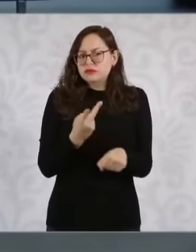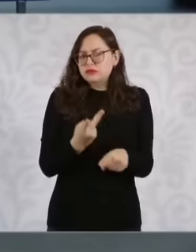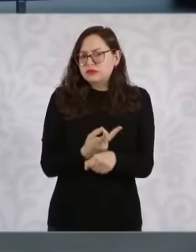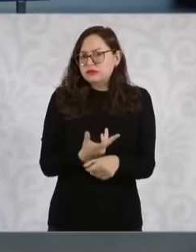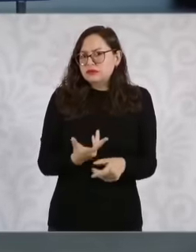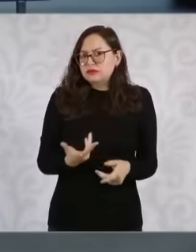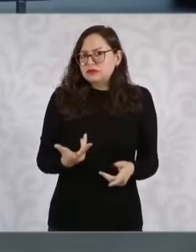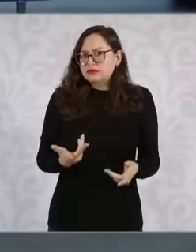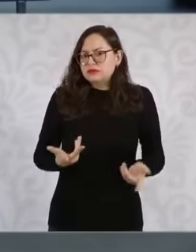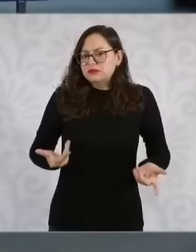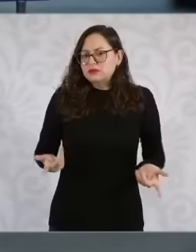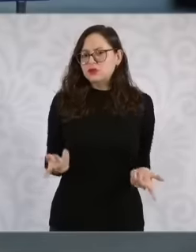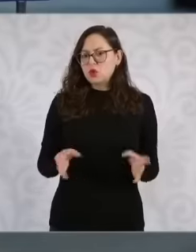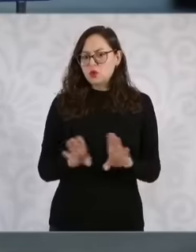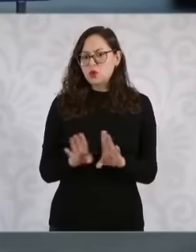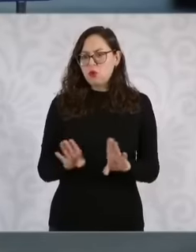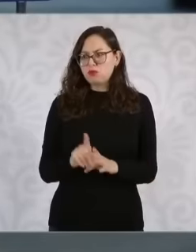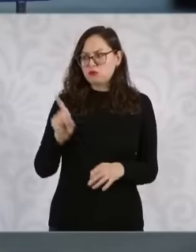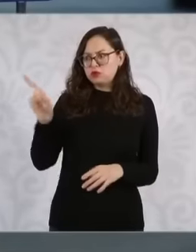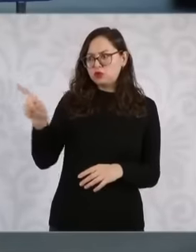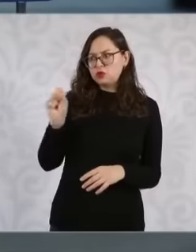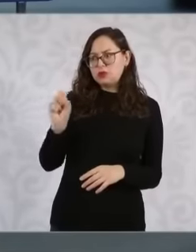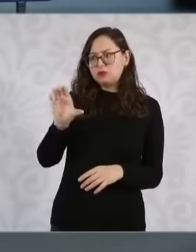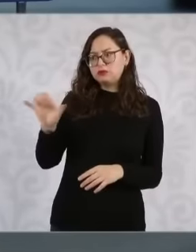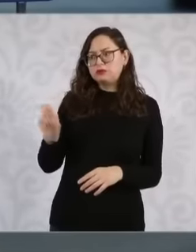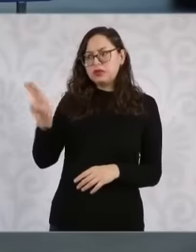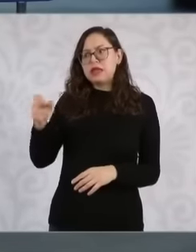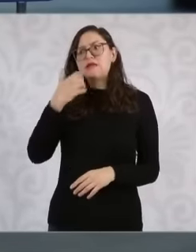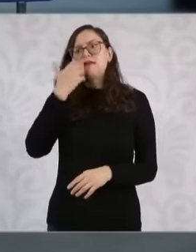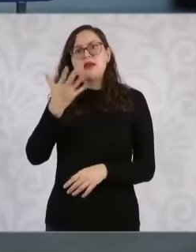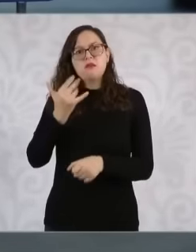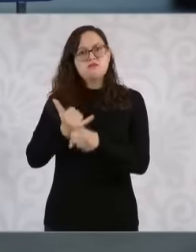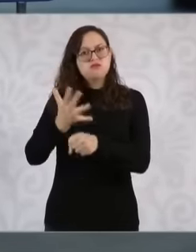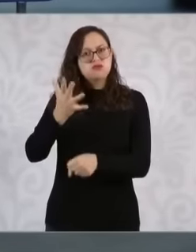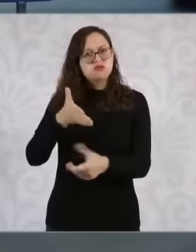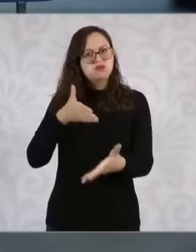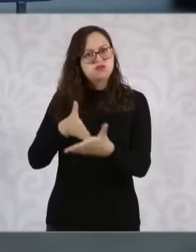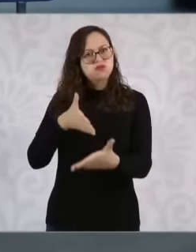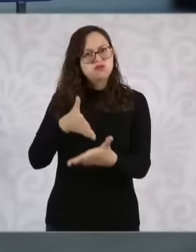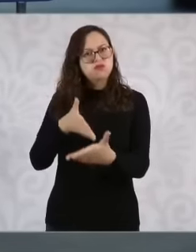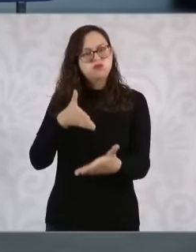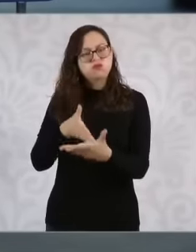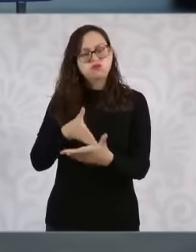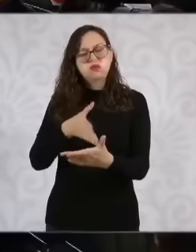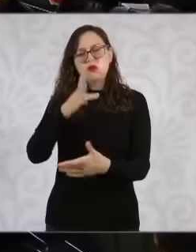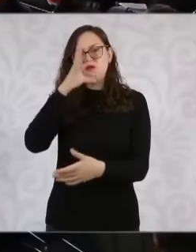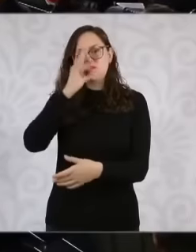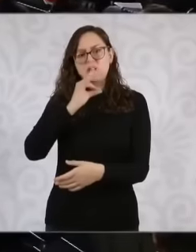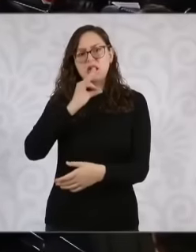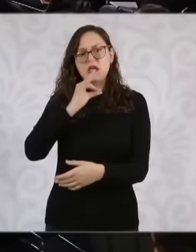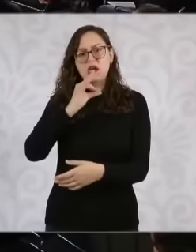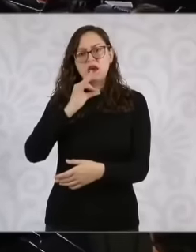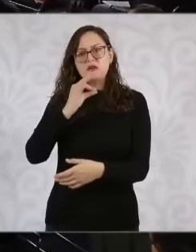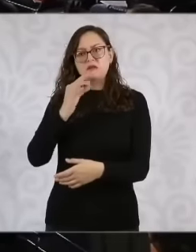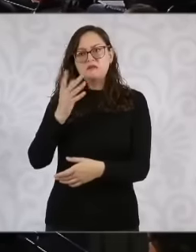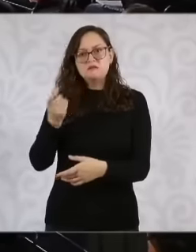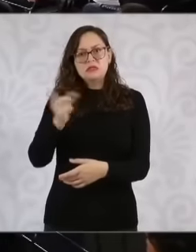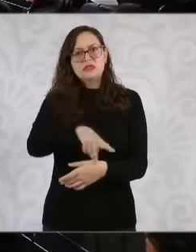hinder The the Well yes the process No the one that follows that flows as best as possible what will it do